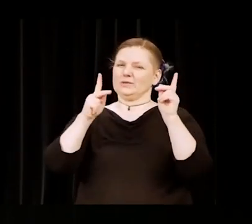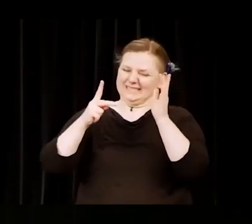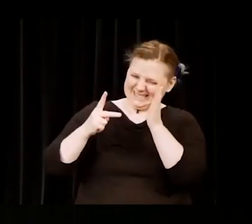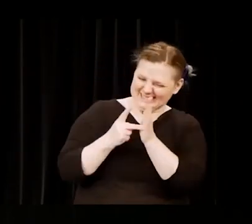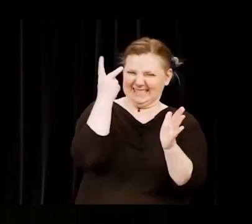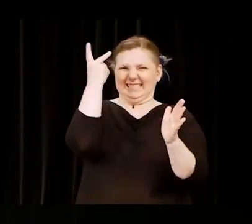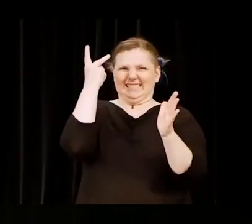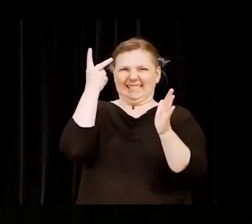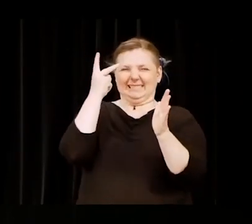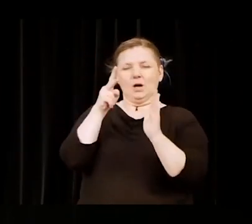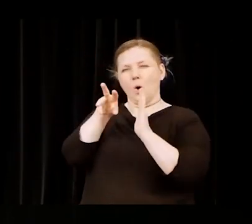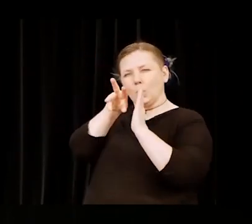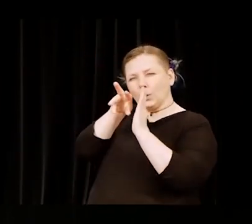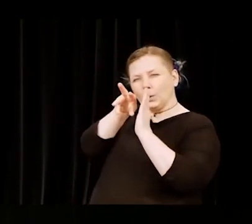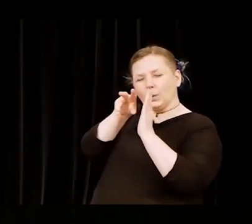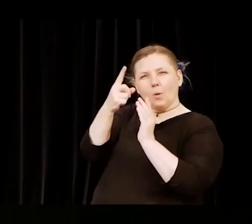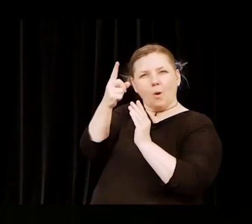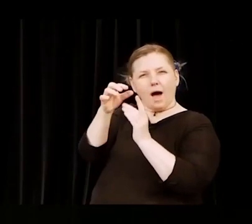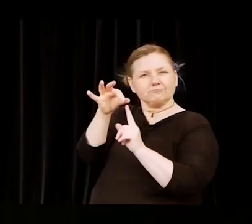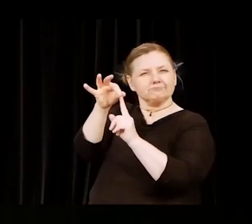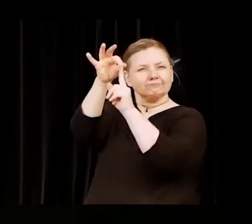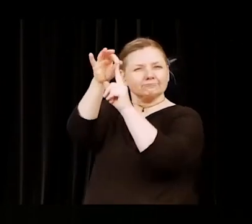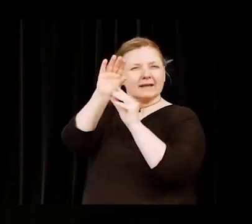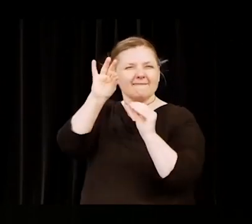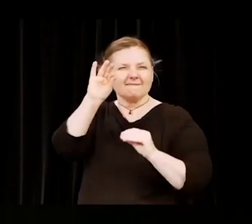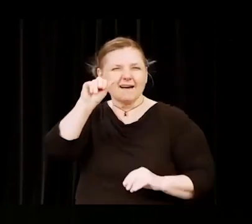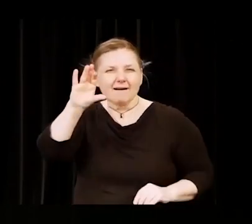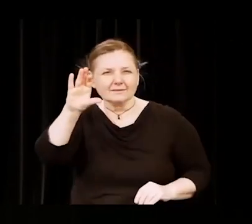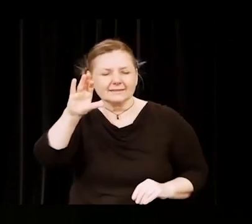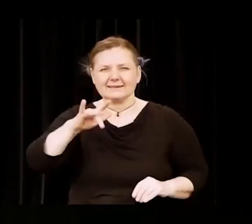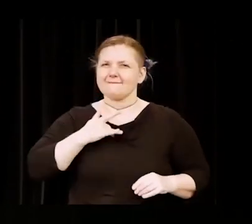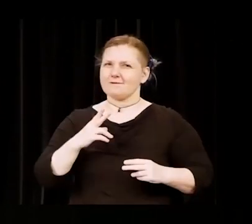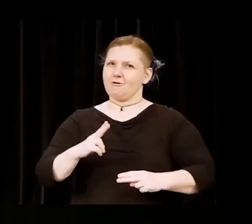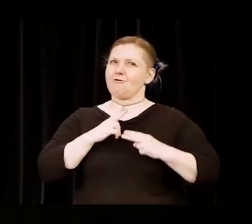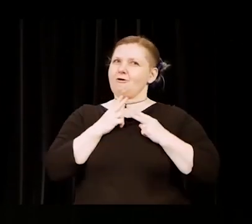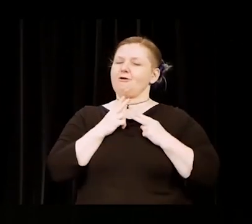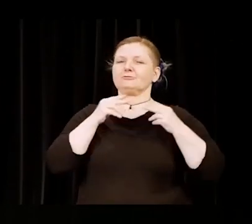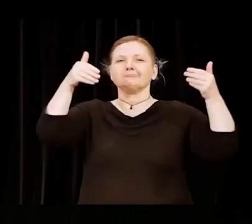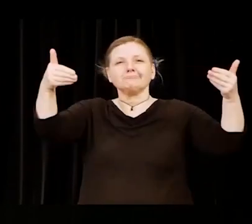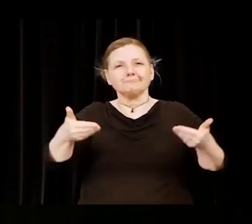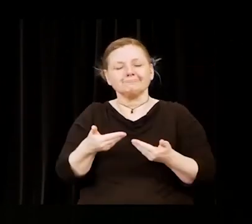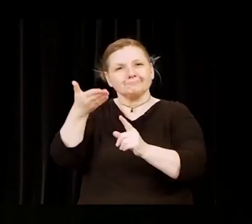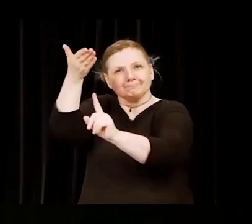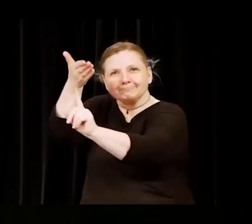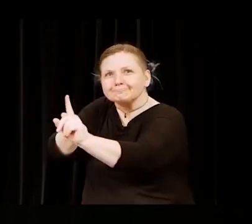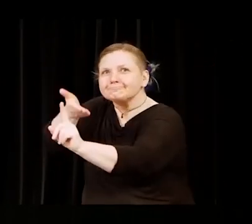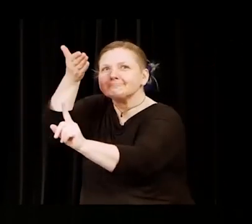on our extraordinary faculty. It is my great honor to introduce the 2021